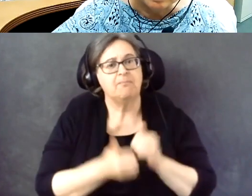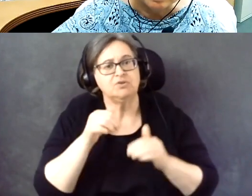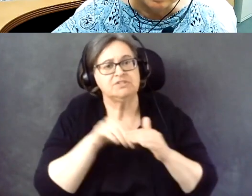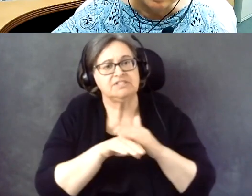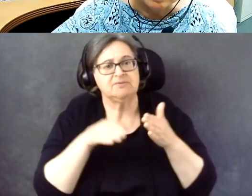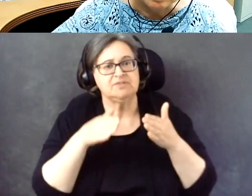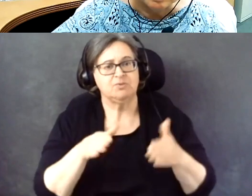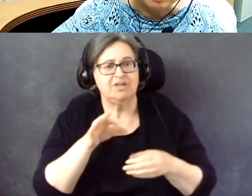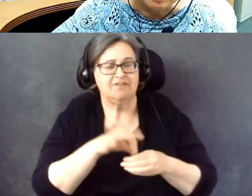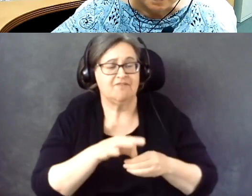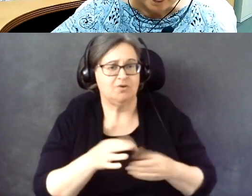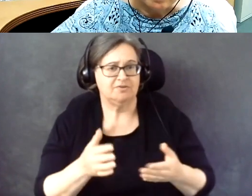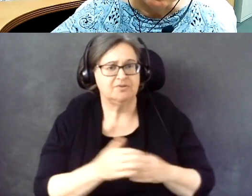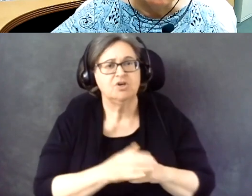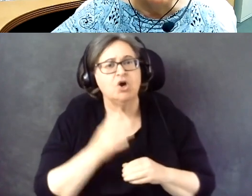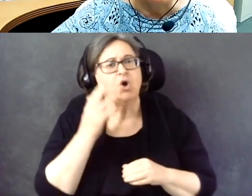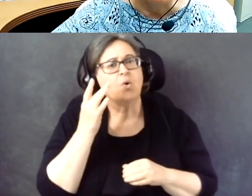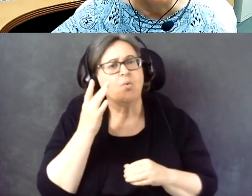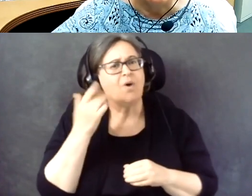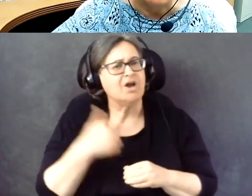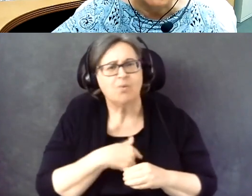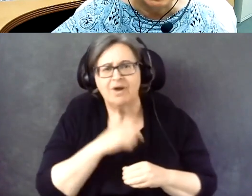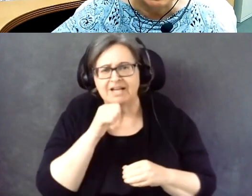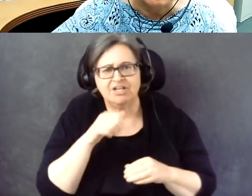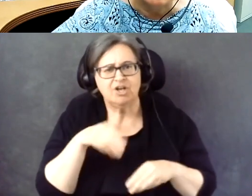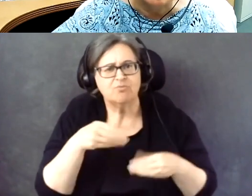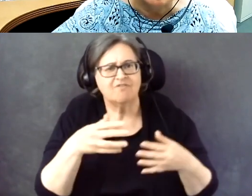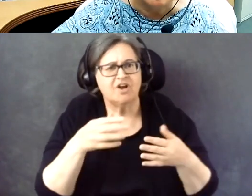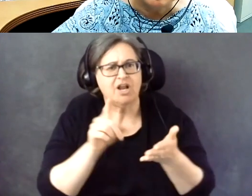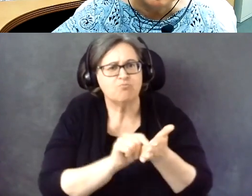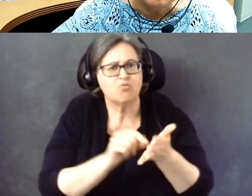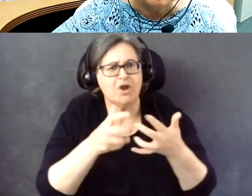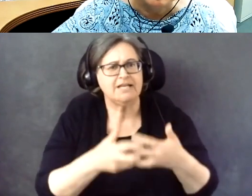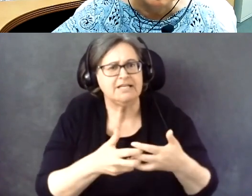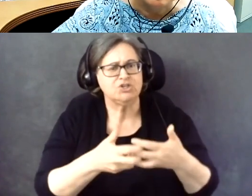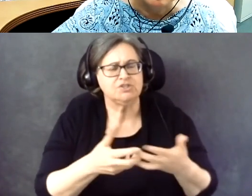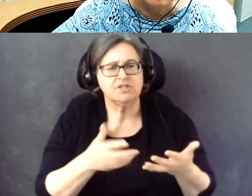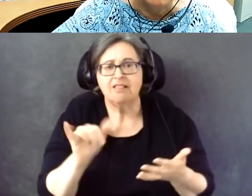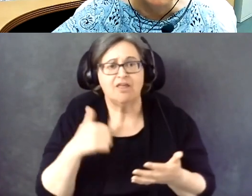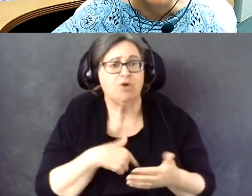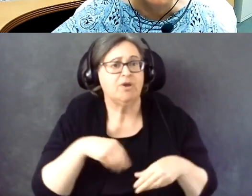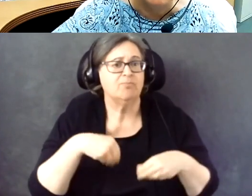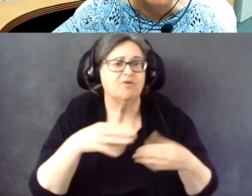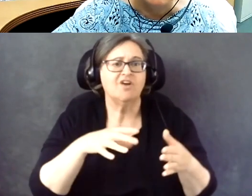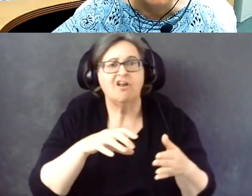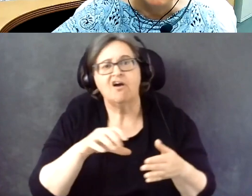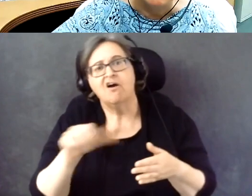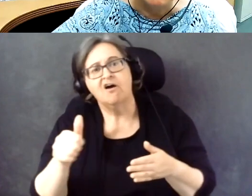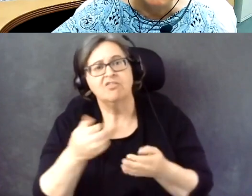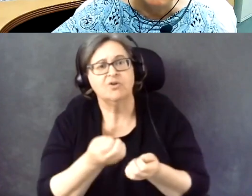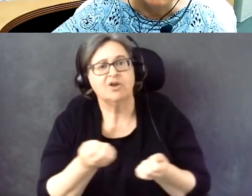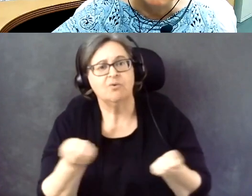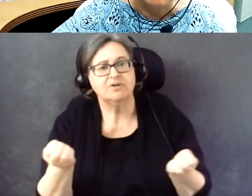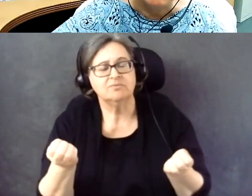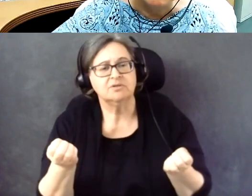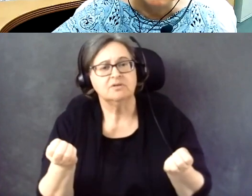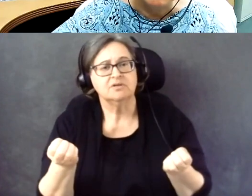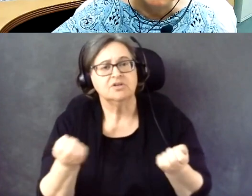And why aren't we providing printers like we provided other needed equipment in order to support independence?